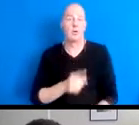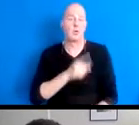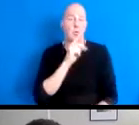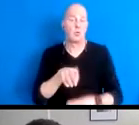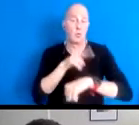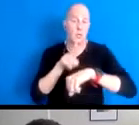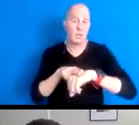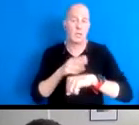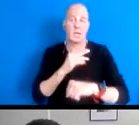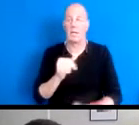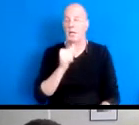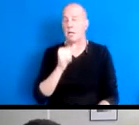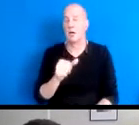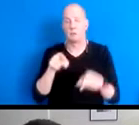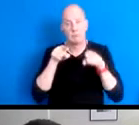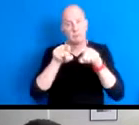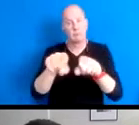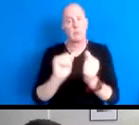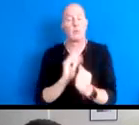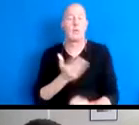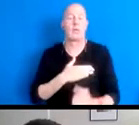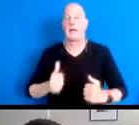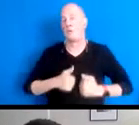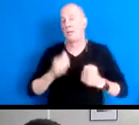don't align with our lived experience.